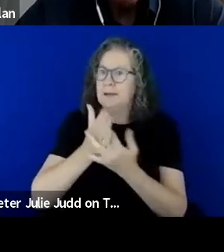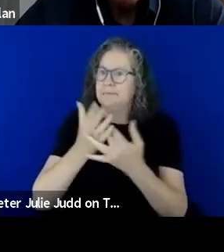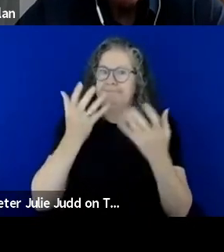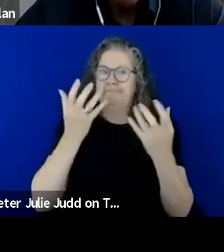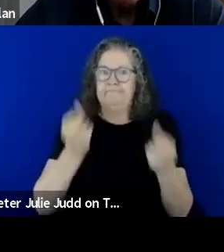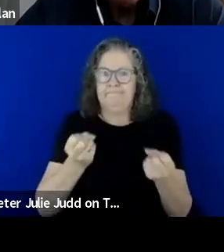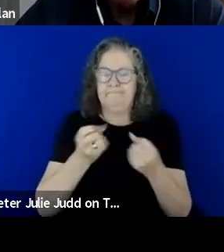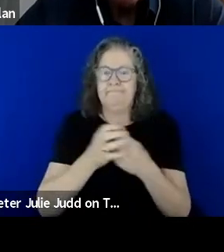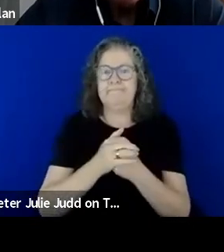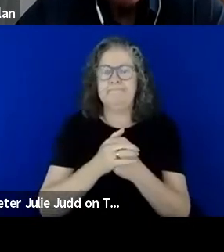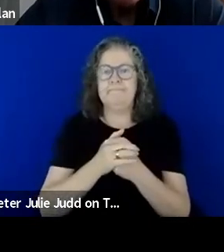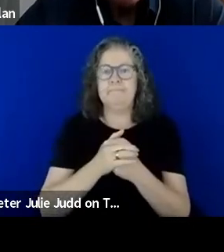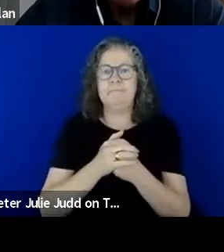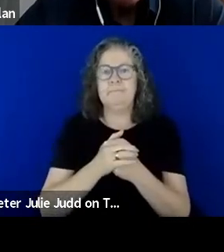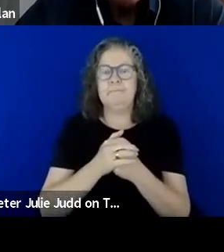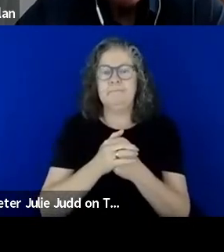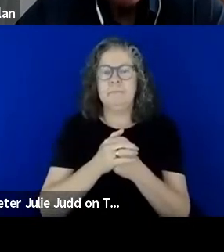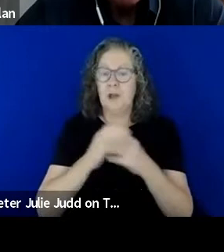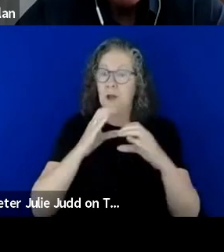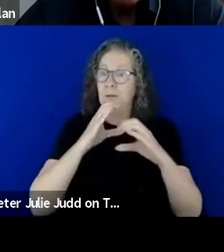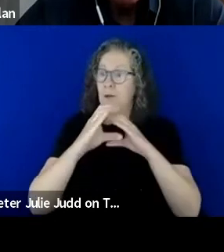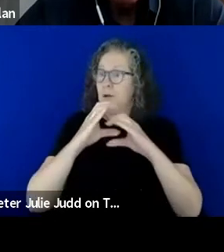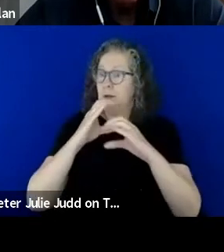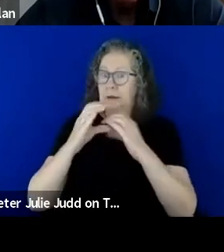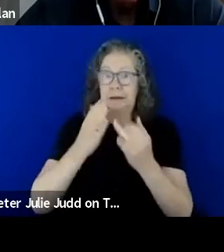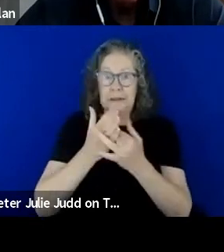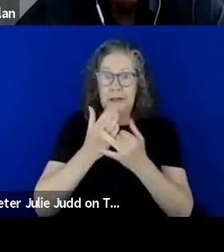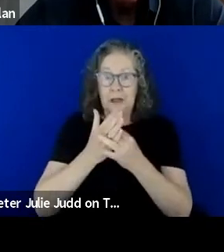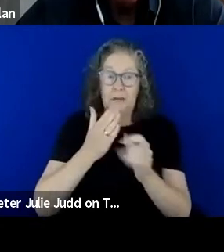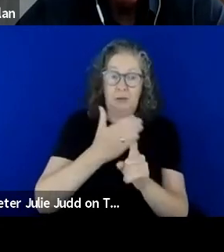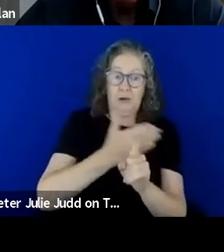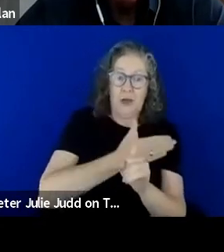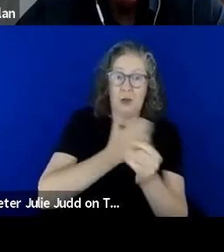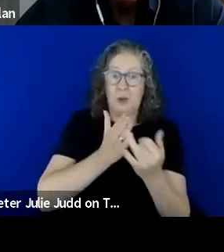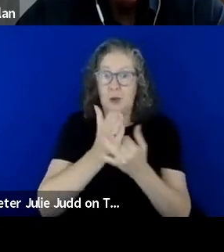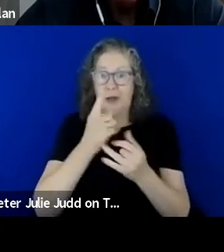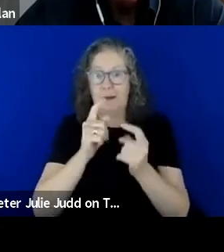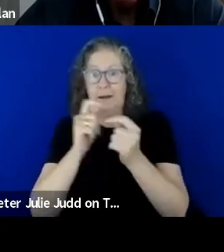Accessible communication prior, during and after emergency must include diversity